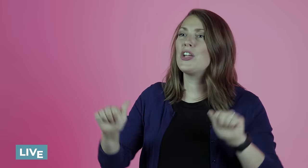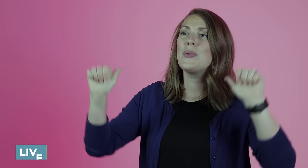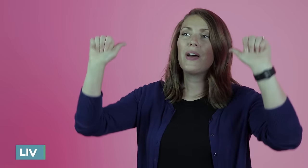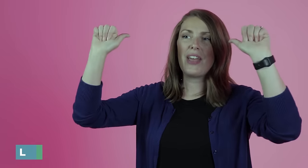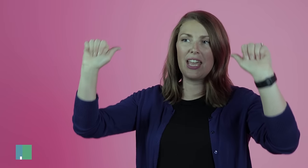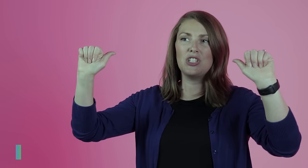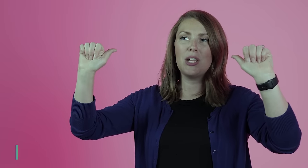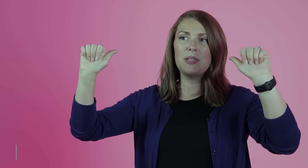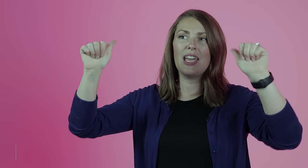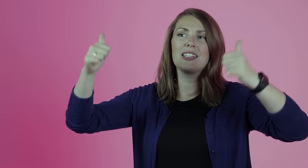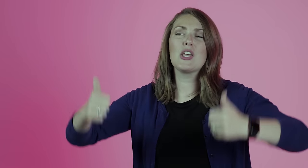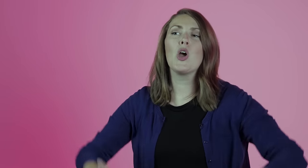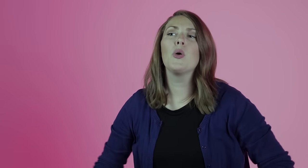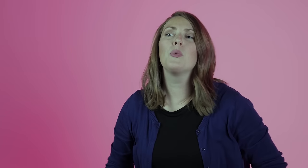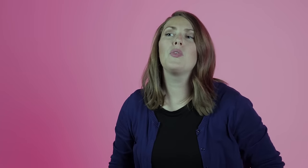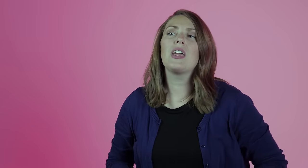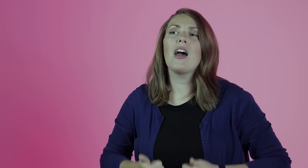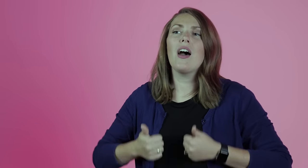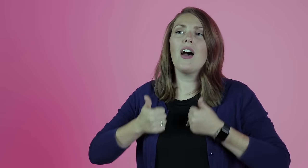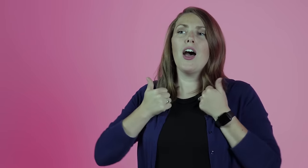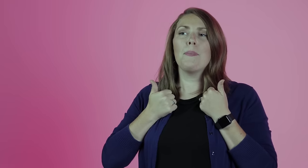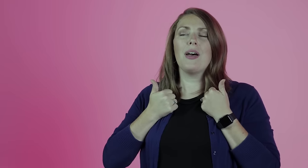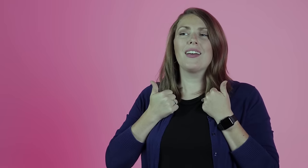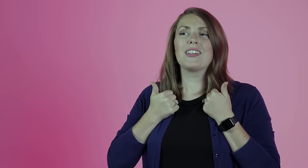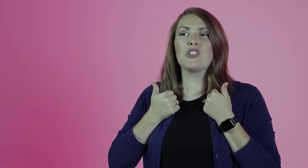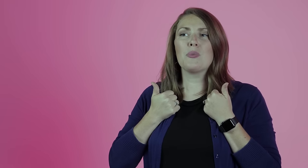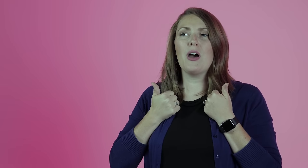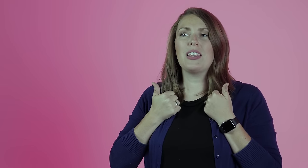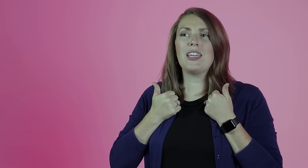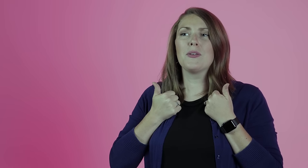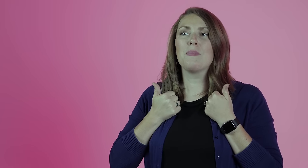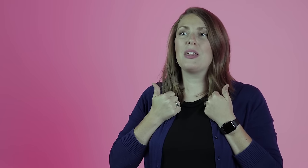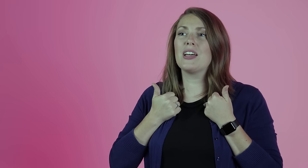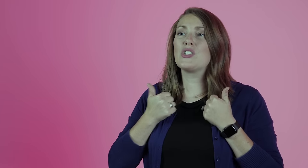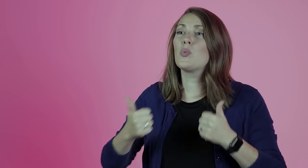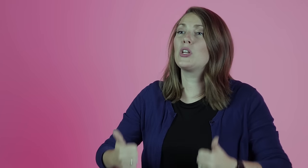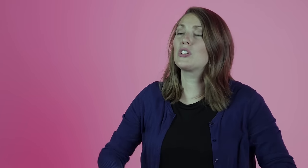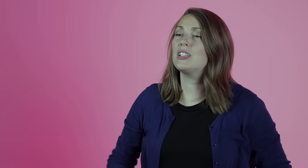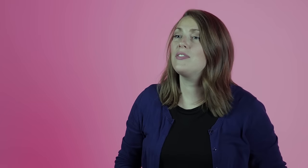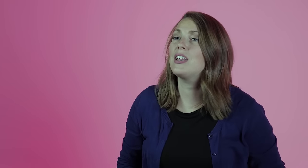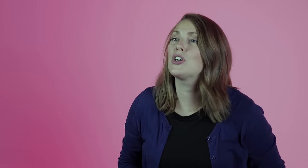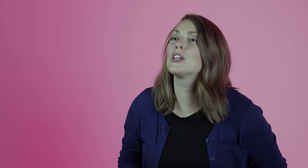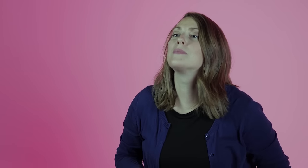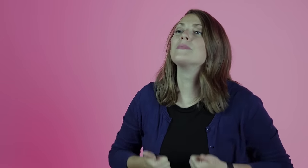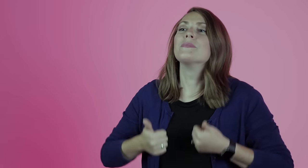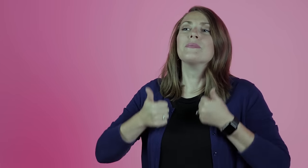understand', it's like the light bulb is coming on 'understand'. 'Hearing,